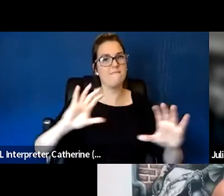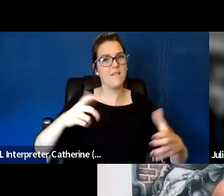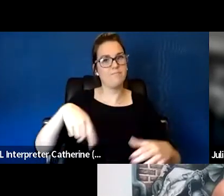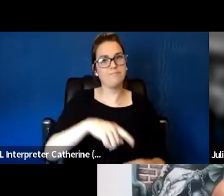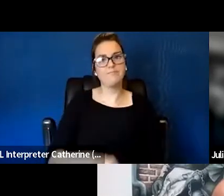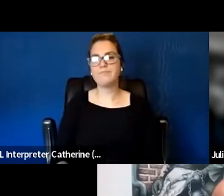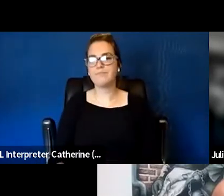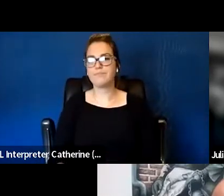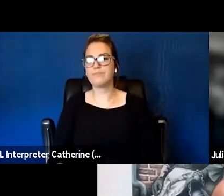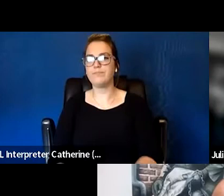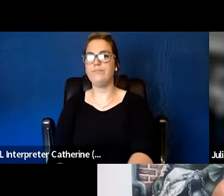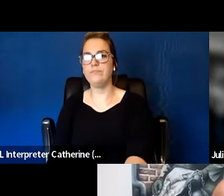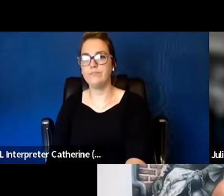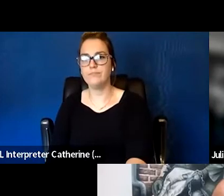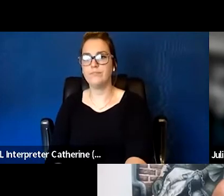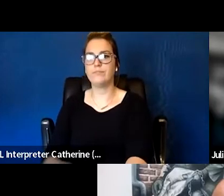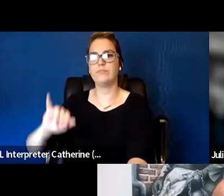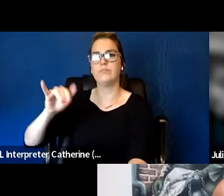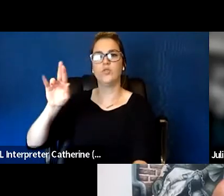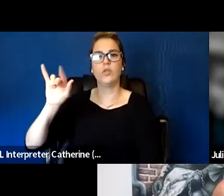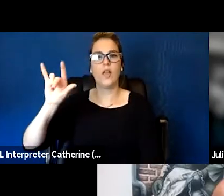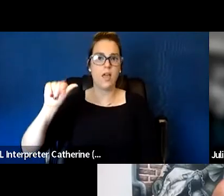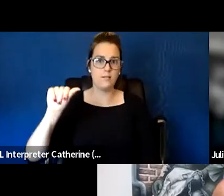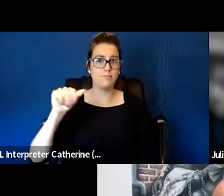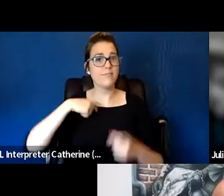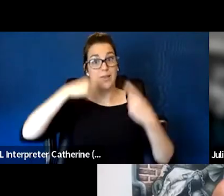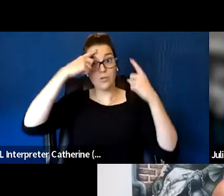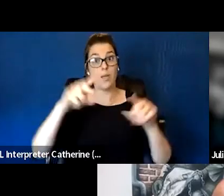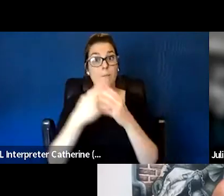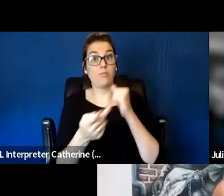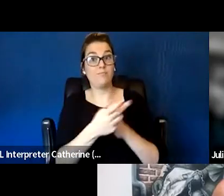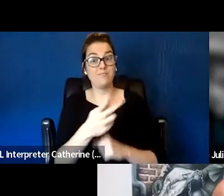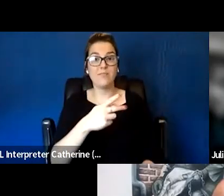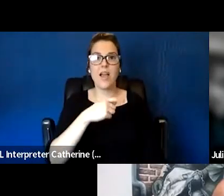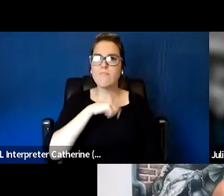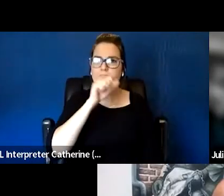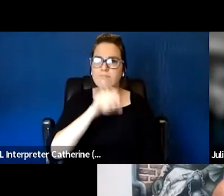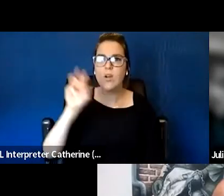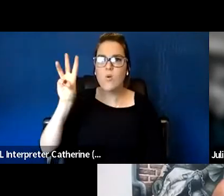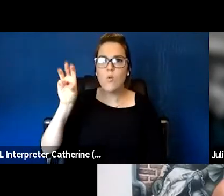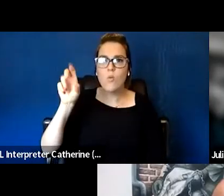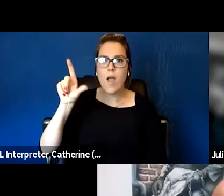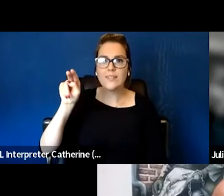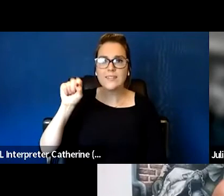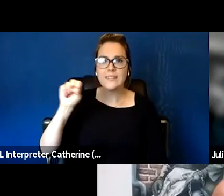Yeah, I agree with both things that are shared. I love those wellness stipends. And we've talked about that as a idea.